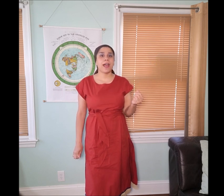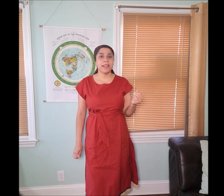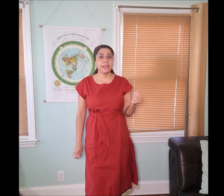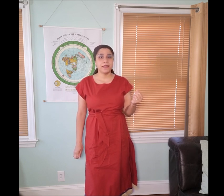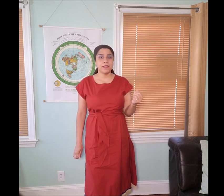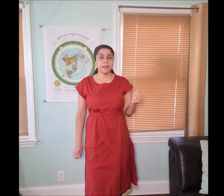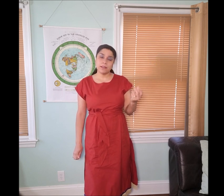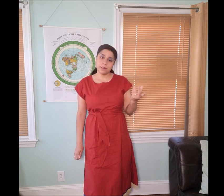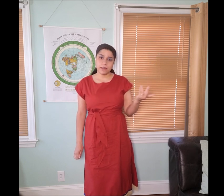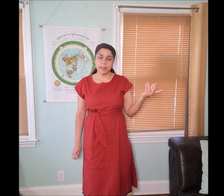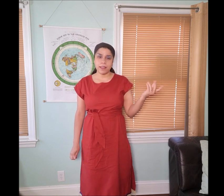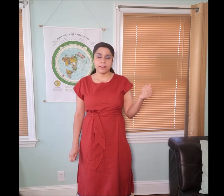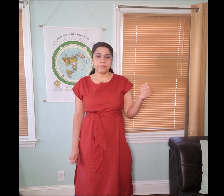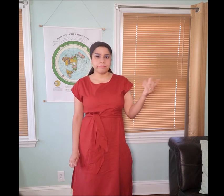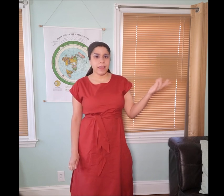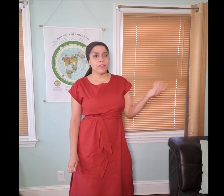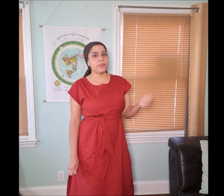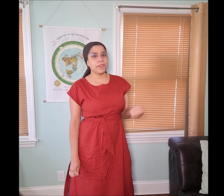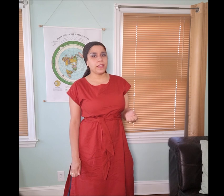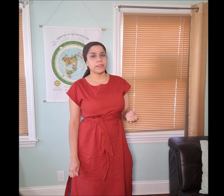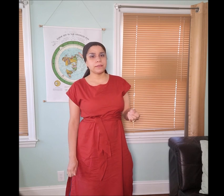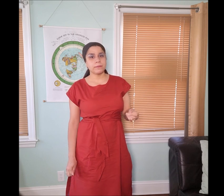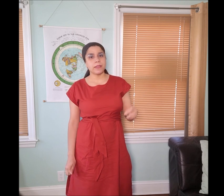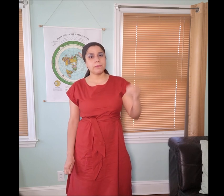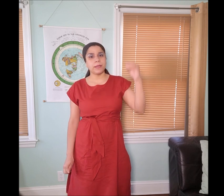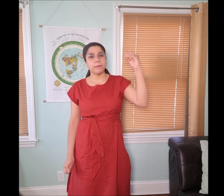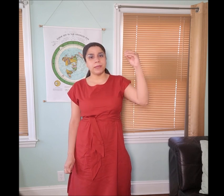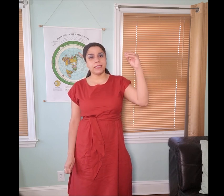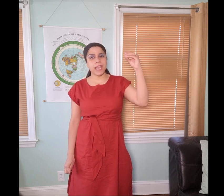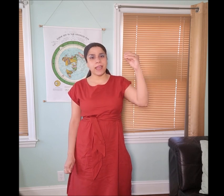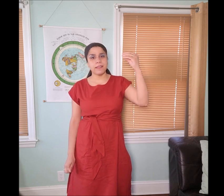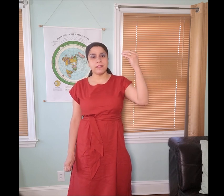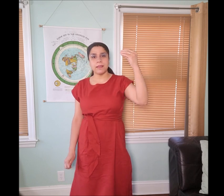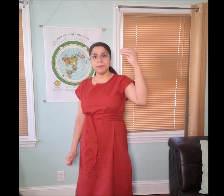writing and other things but it is called head.